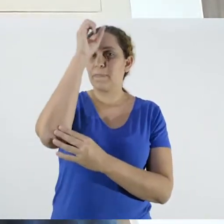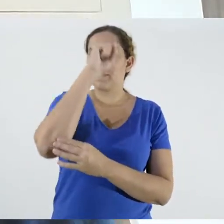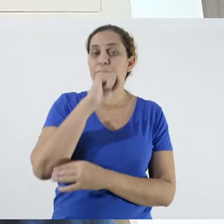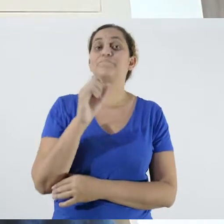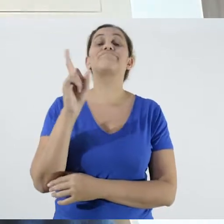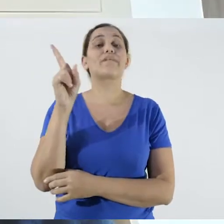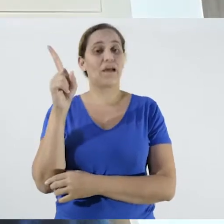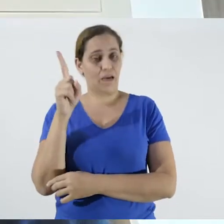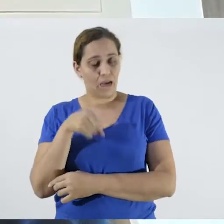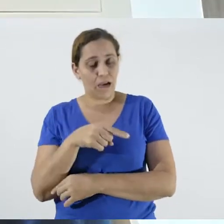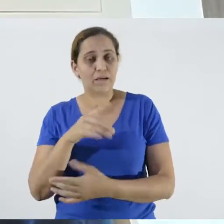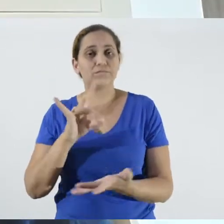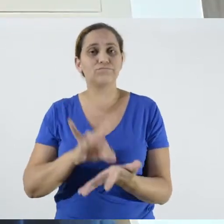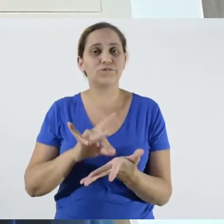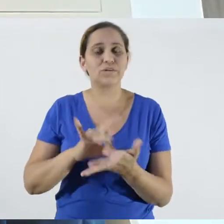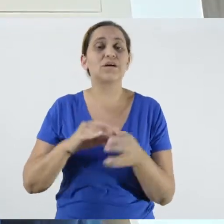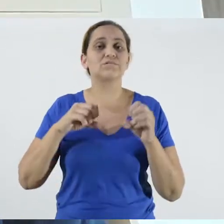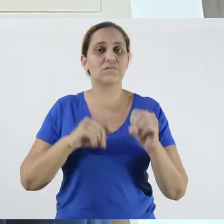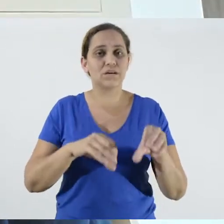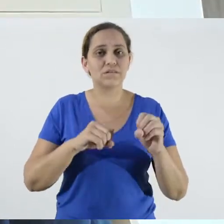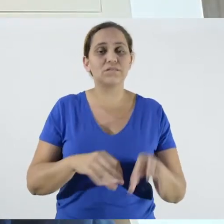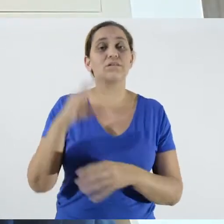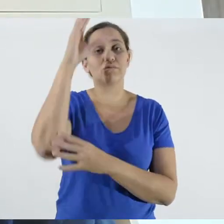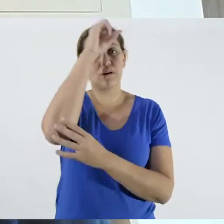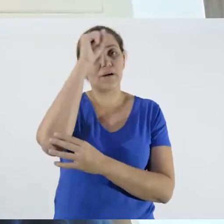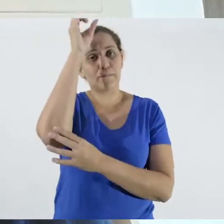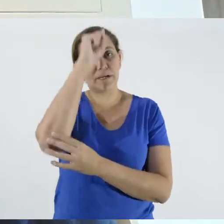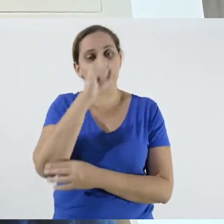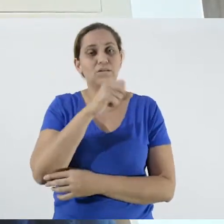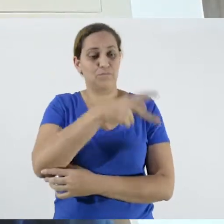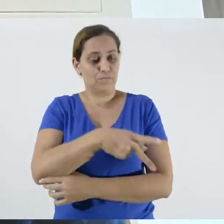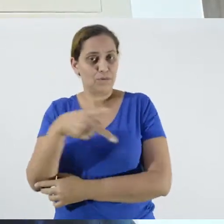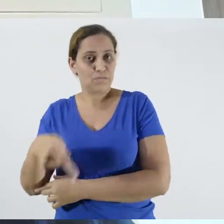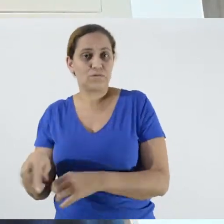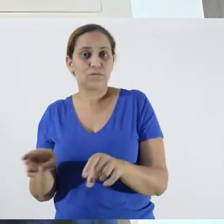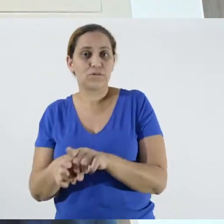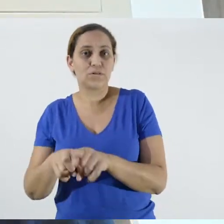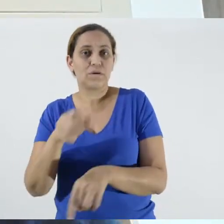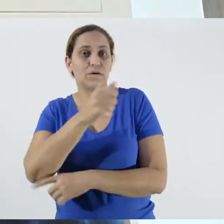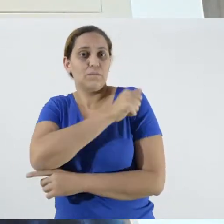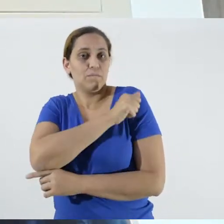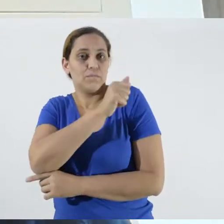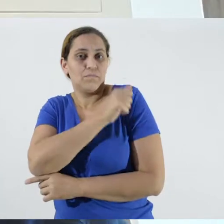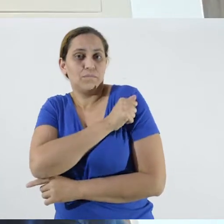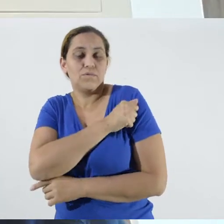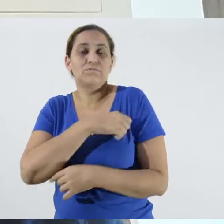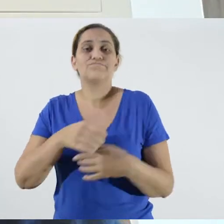both for the educator and for the student. So if you seek there